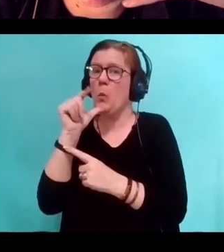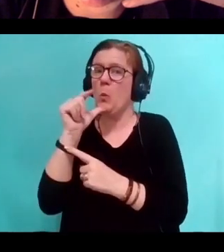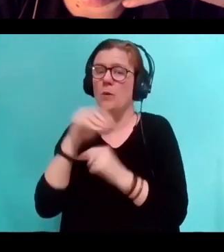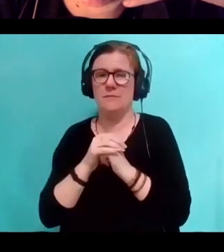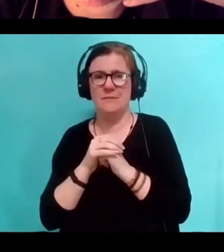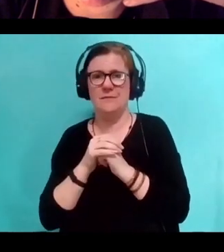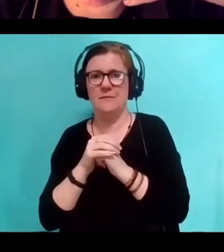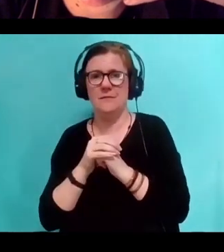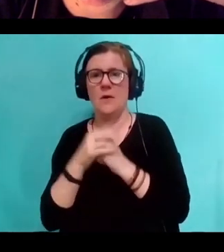I think that we are done.